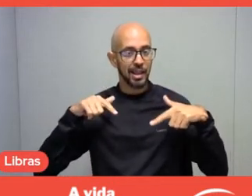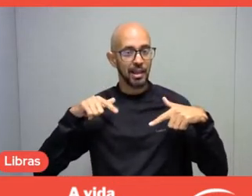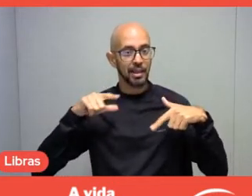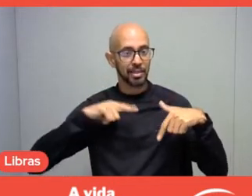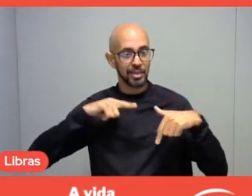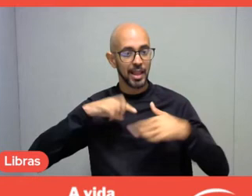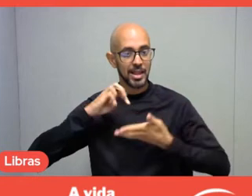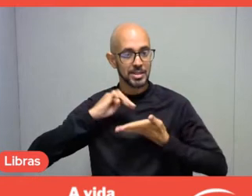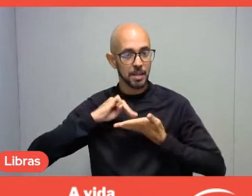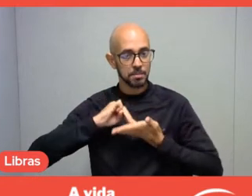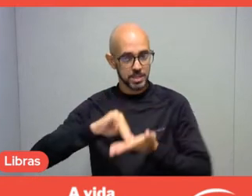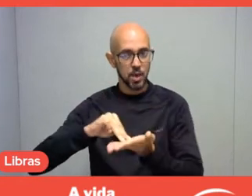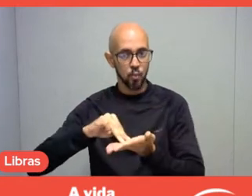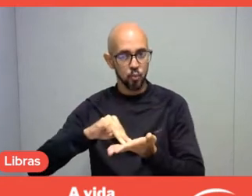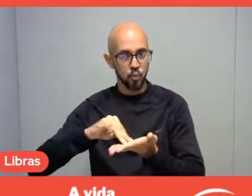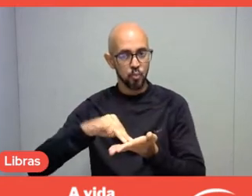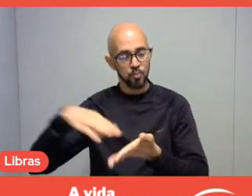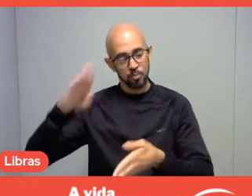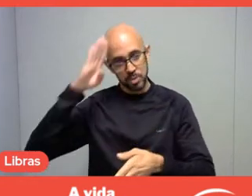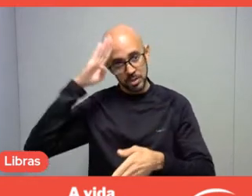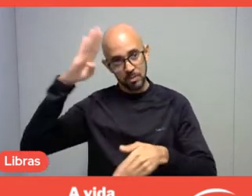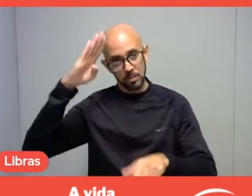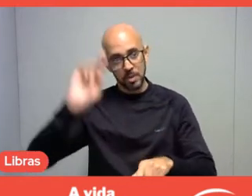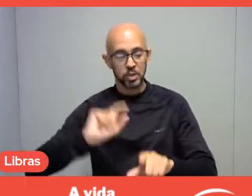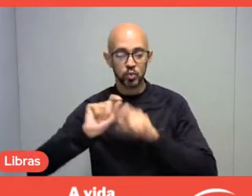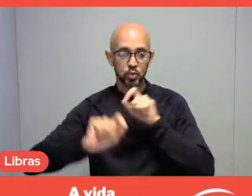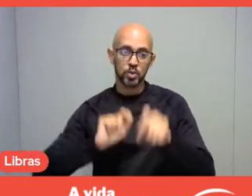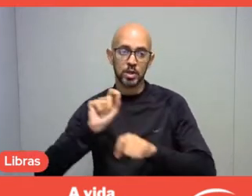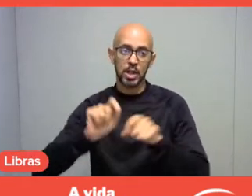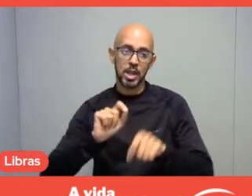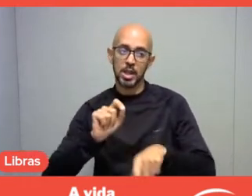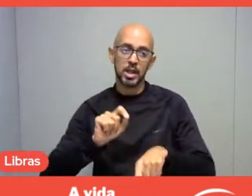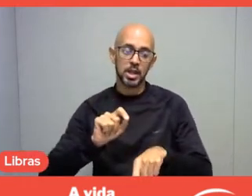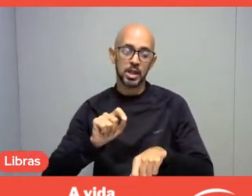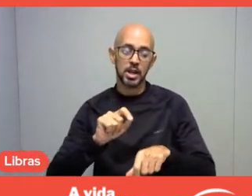especially when we are talking about leisure and social transformation.